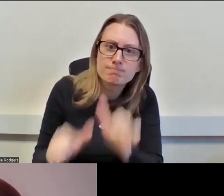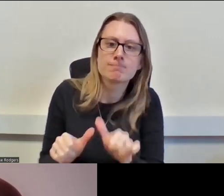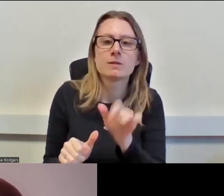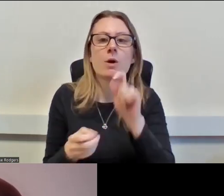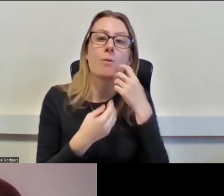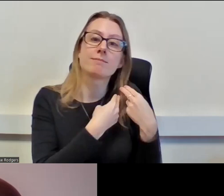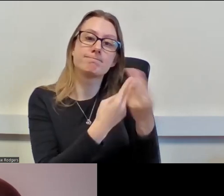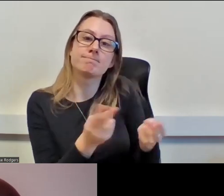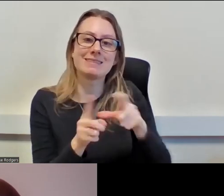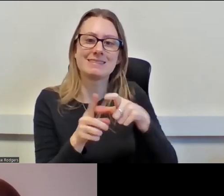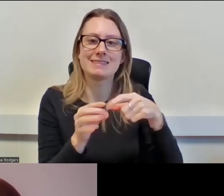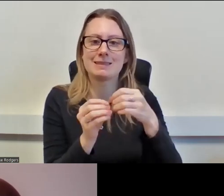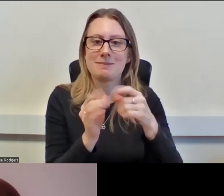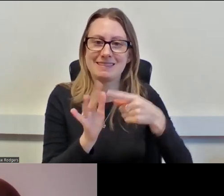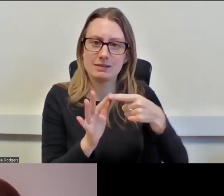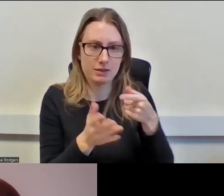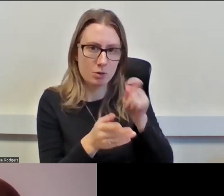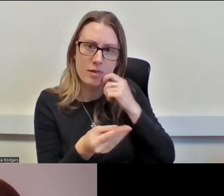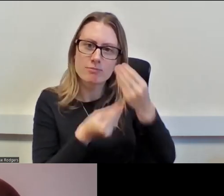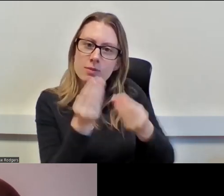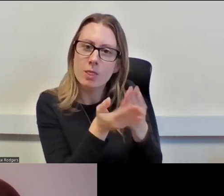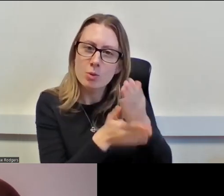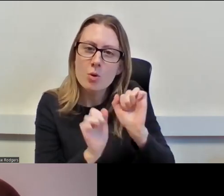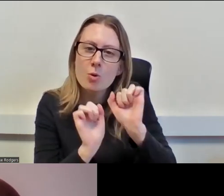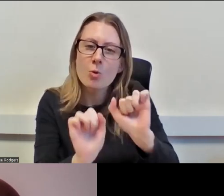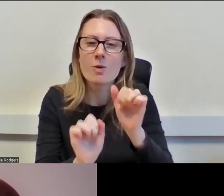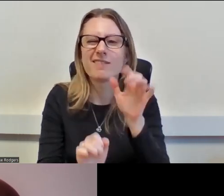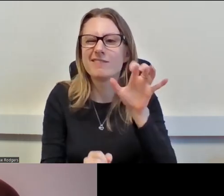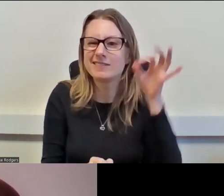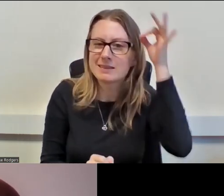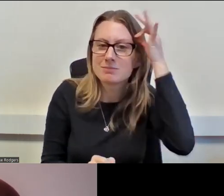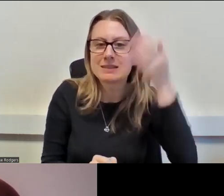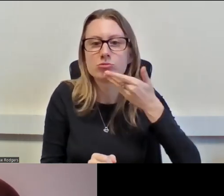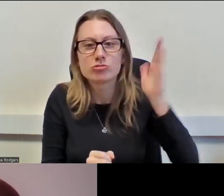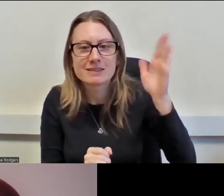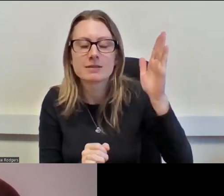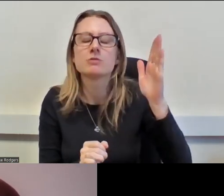to take you through her presentation for 15 minutes, Understanding Heritage Volunteering